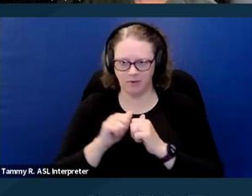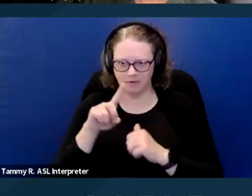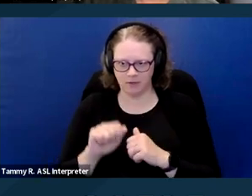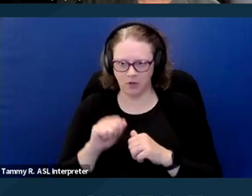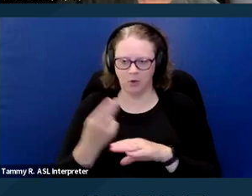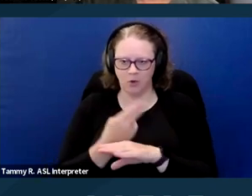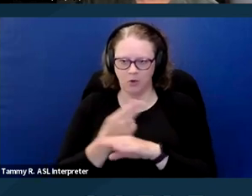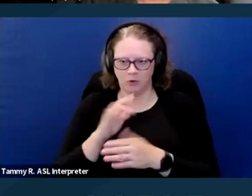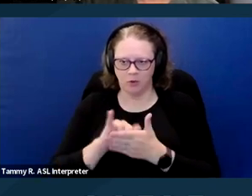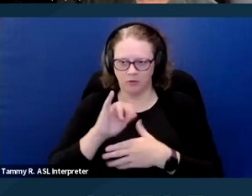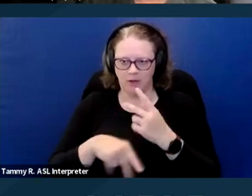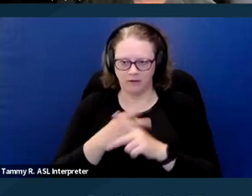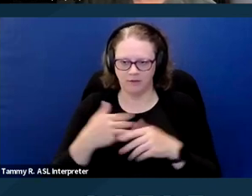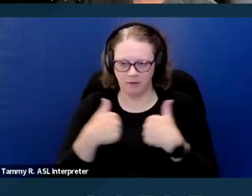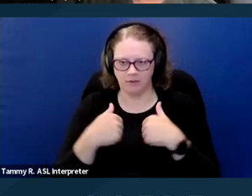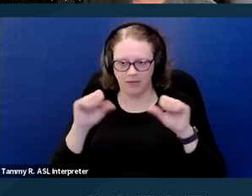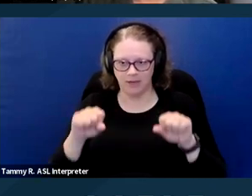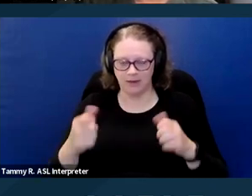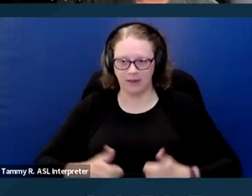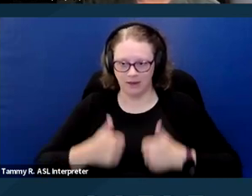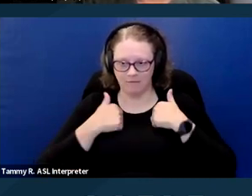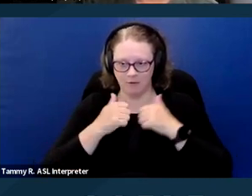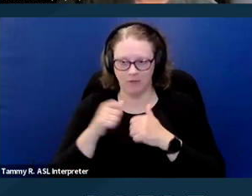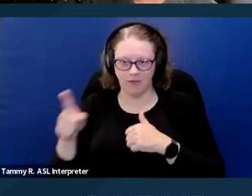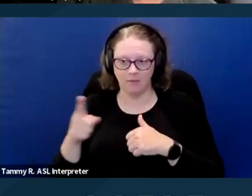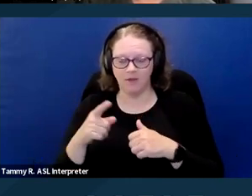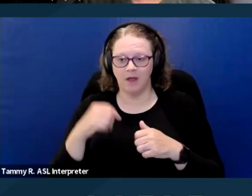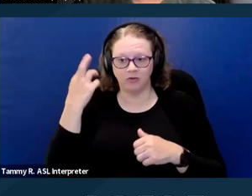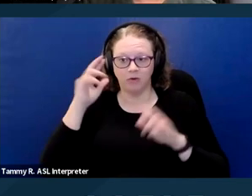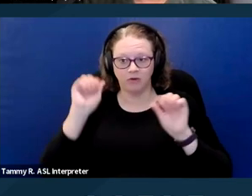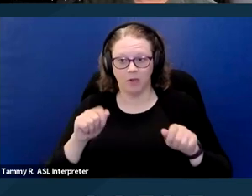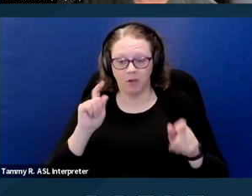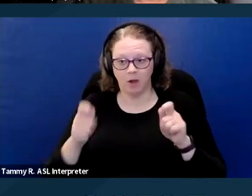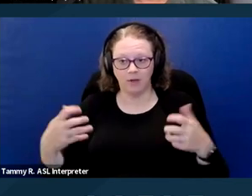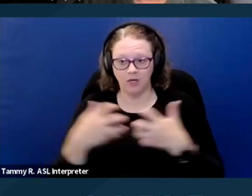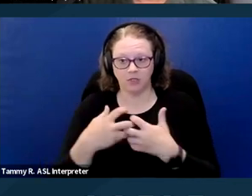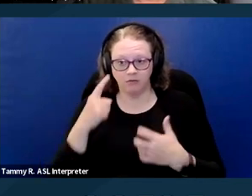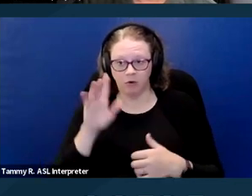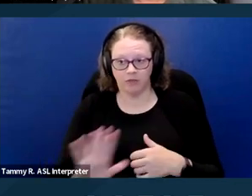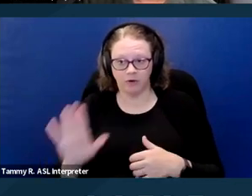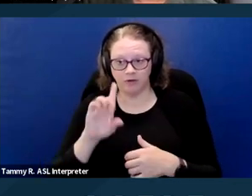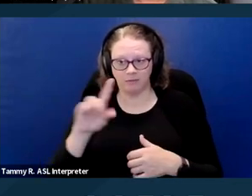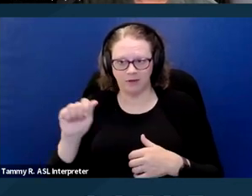of animals can live with those animals as a reasonable accommodation for their disabilities. They are not pets